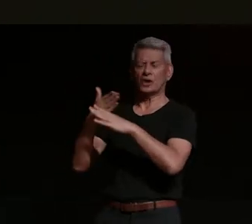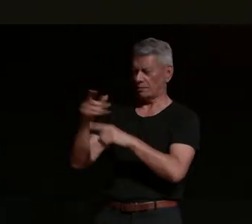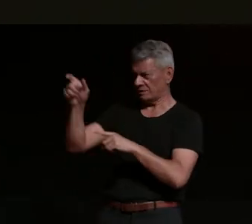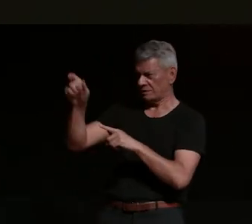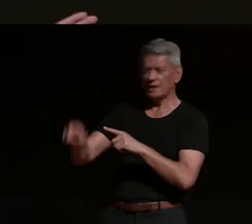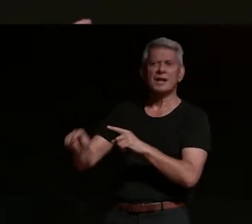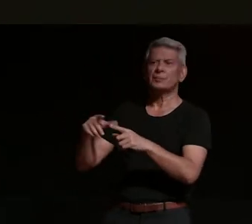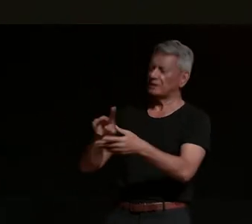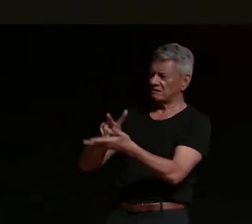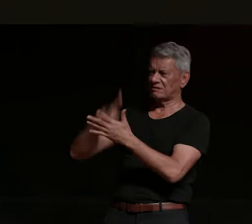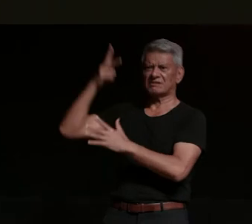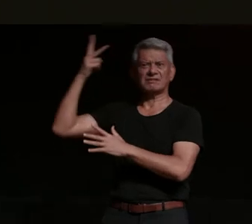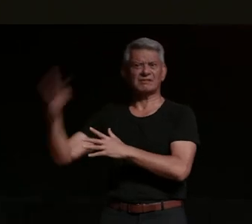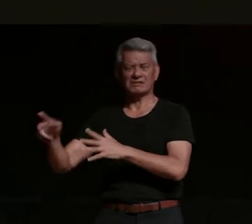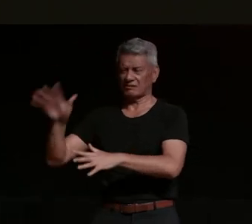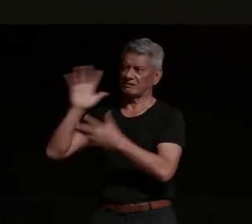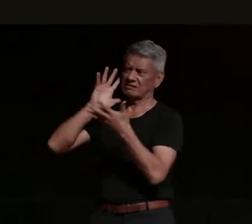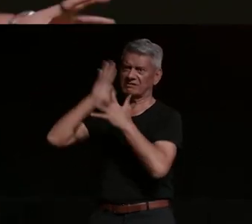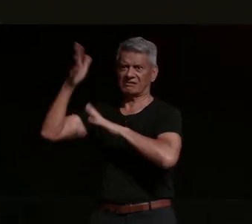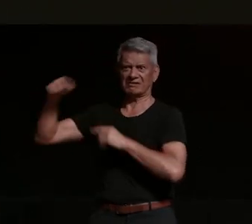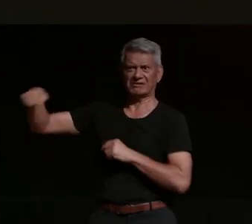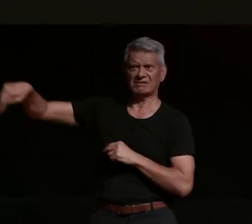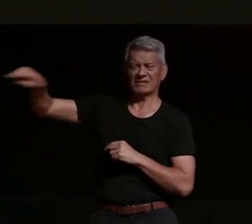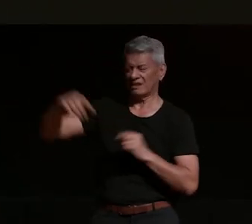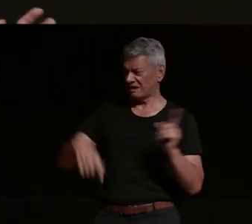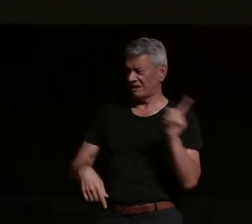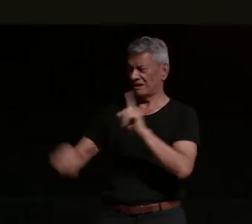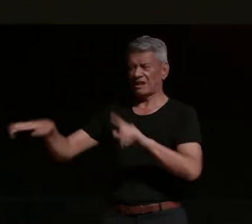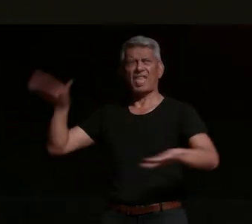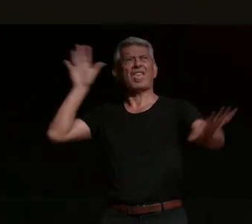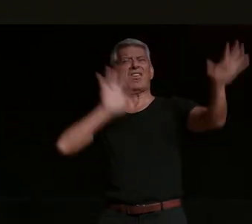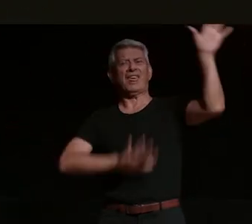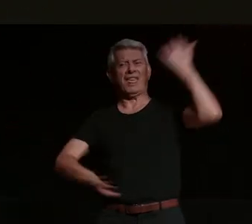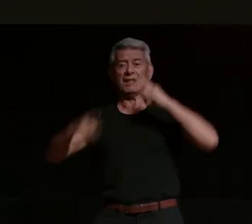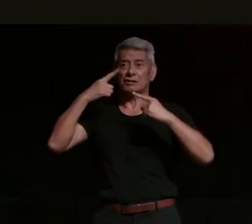scratched up pretty messy you know and he's lying on the road he's going you know crying blah blah